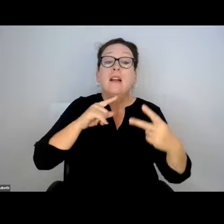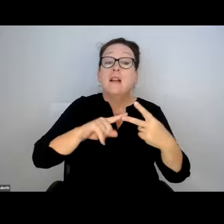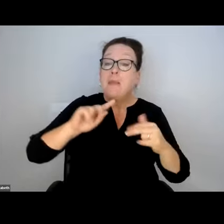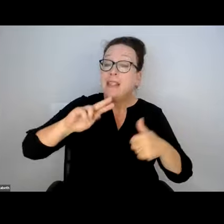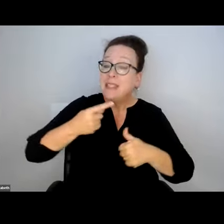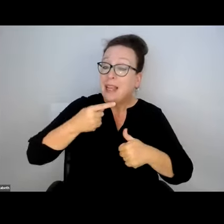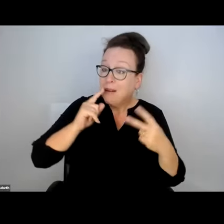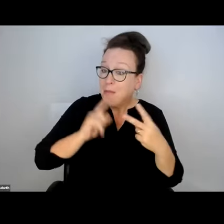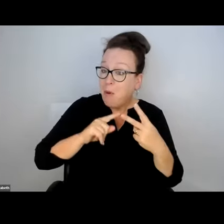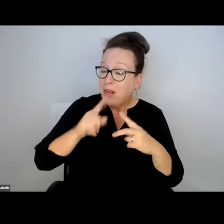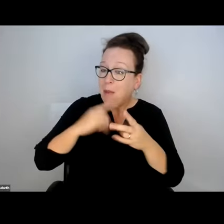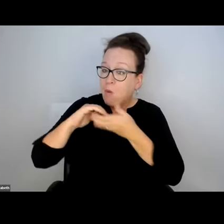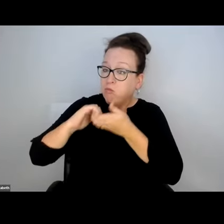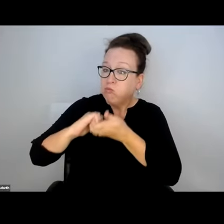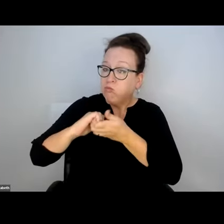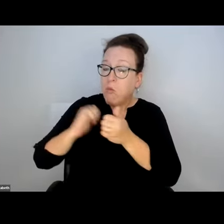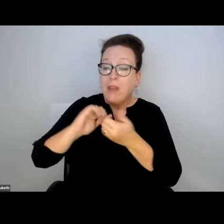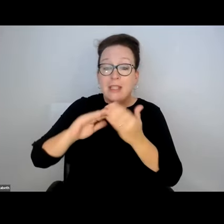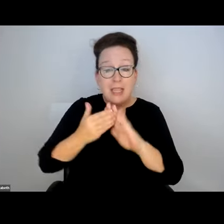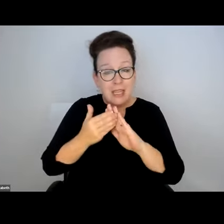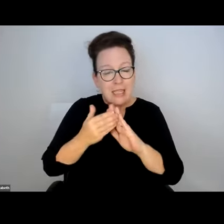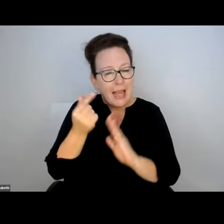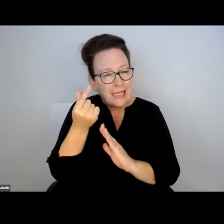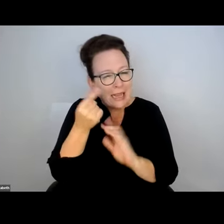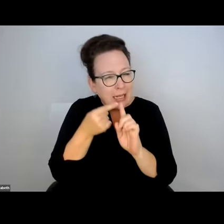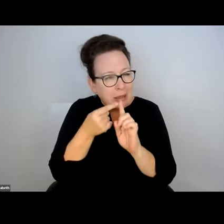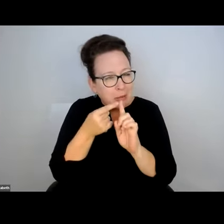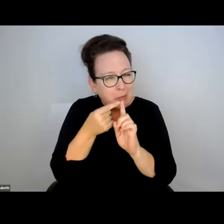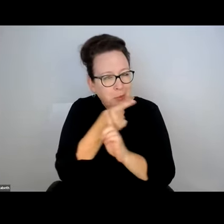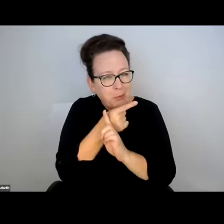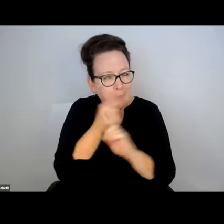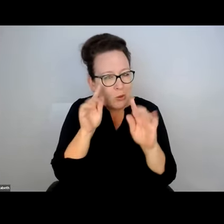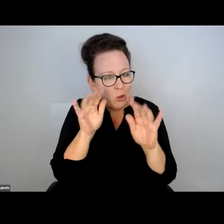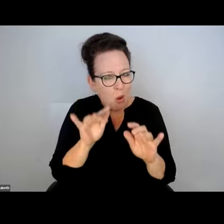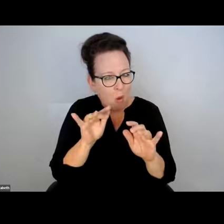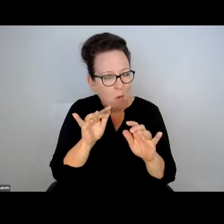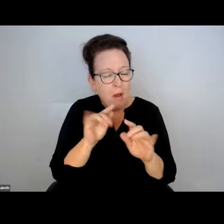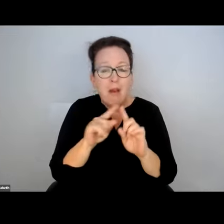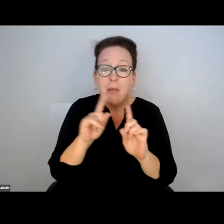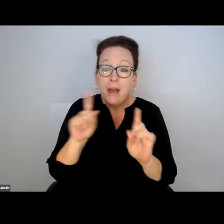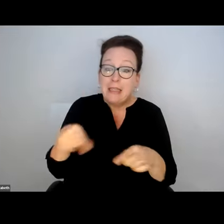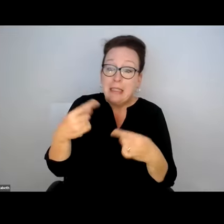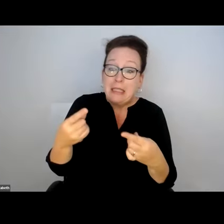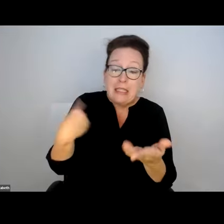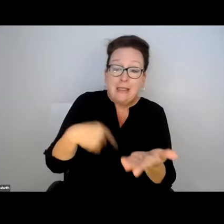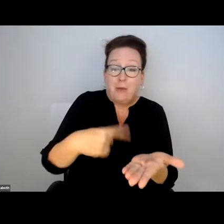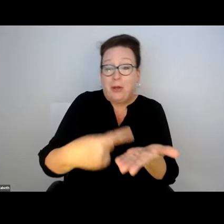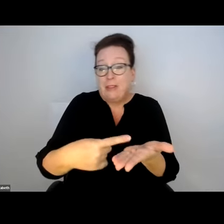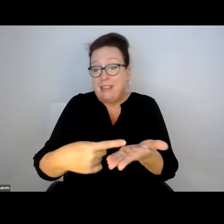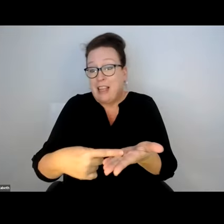ARE ABSOLUTELY VITAL. ANOTHER POINT RELATIVE TO COOPERATION WITH MUNICIPALITIES. IT IS A LITTLE OFF THE SNOW